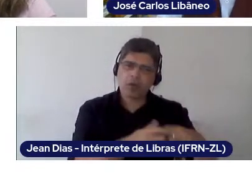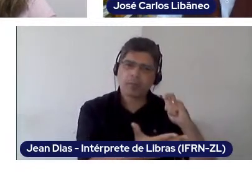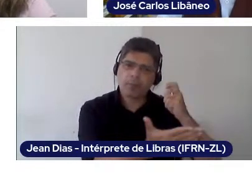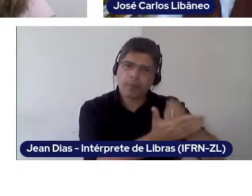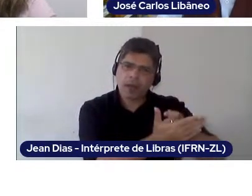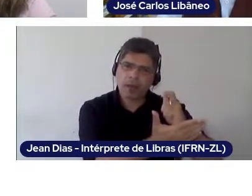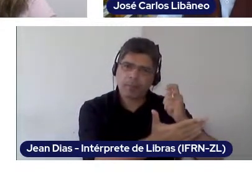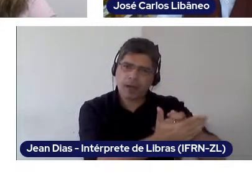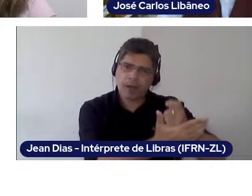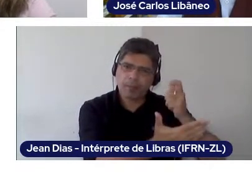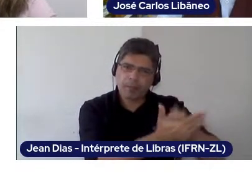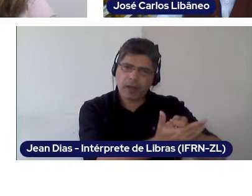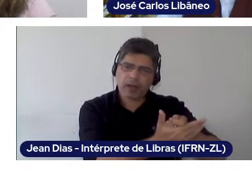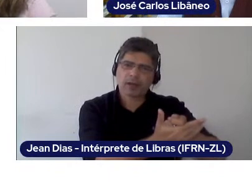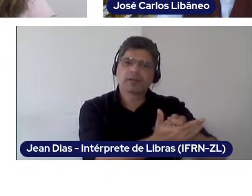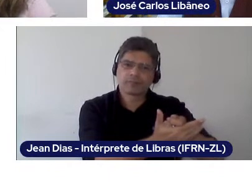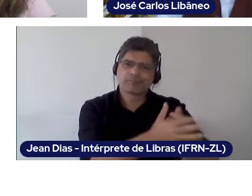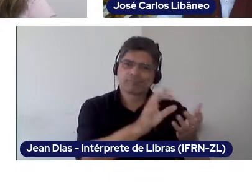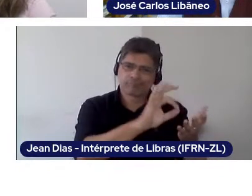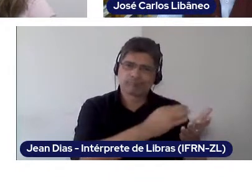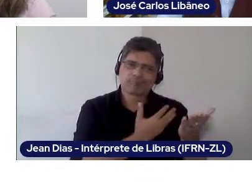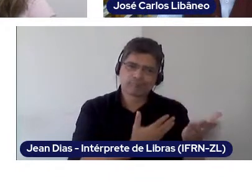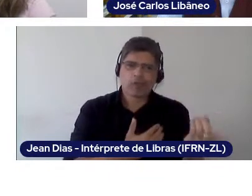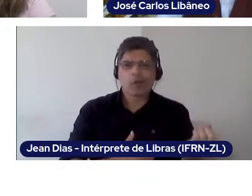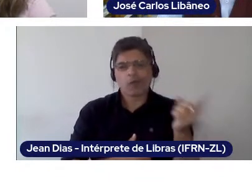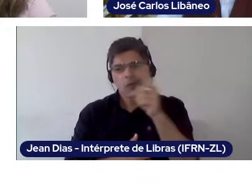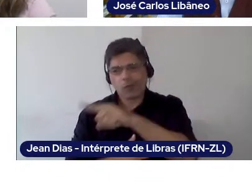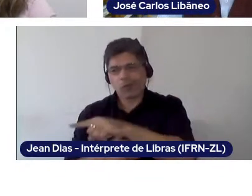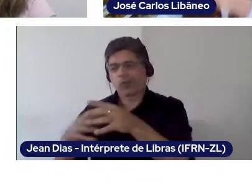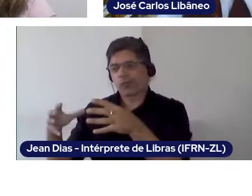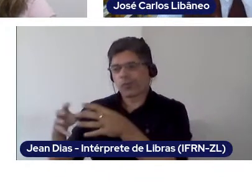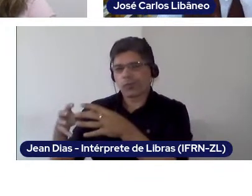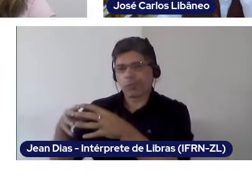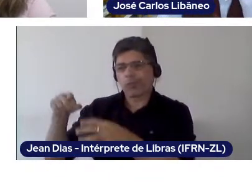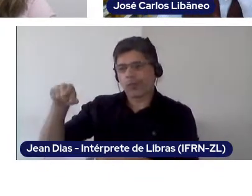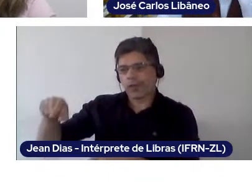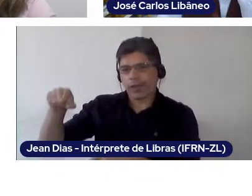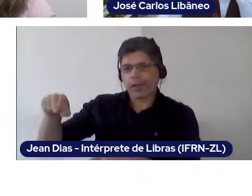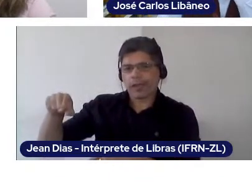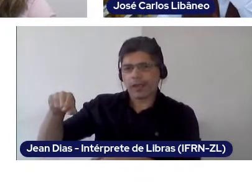and the ones that will receive schoolarships in order to be able to be there,